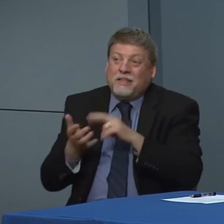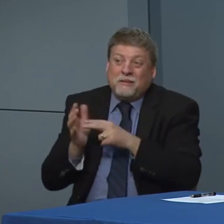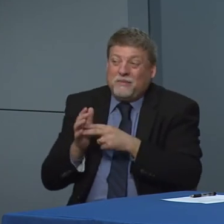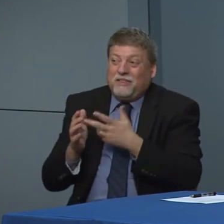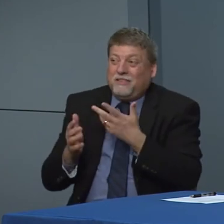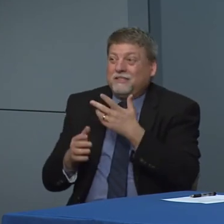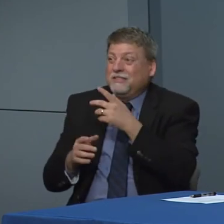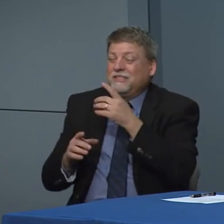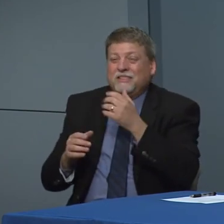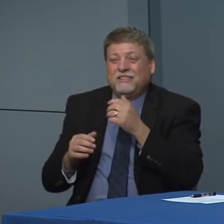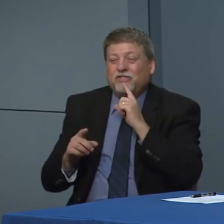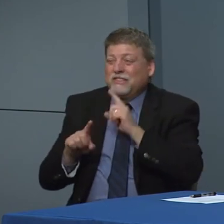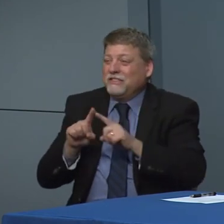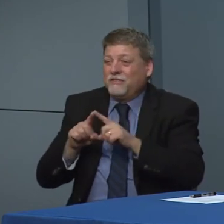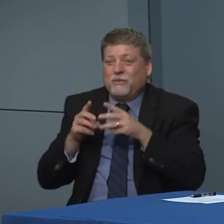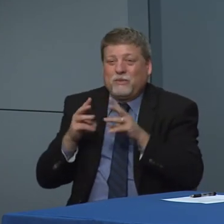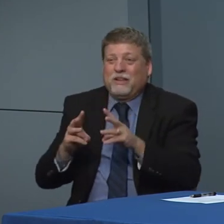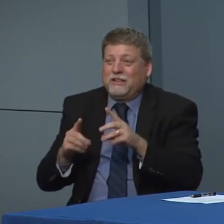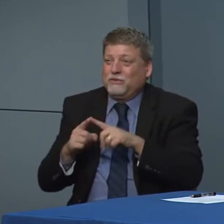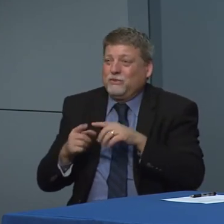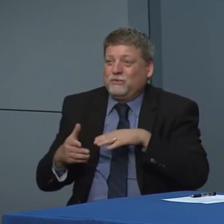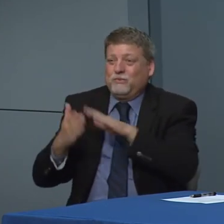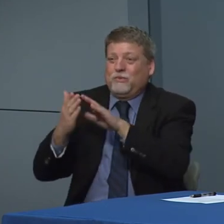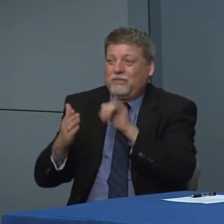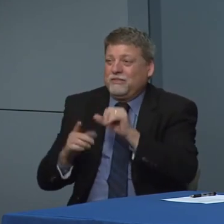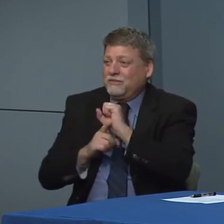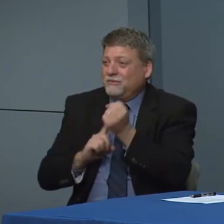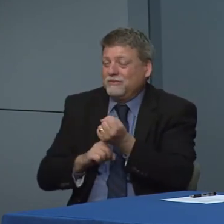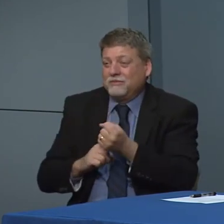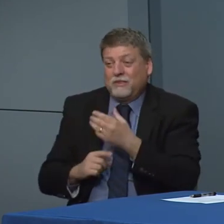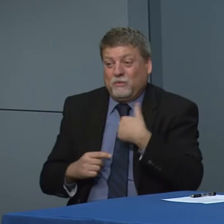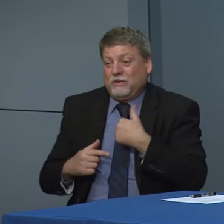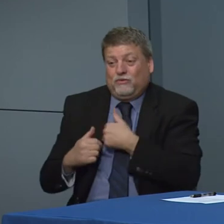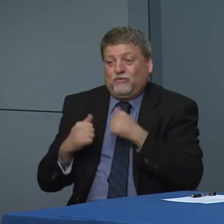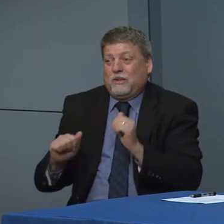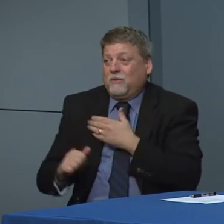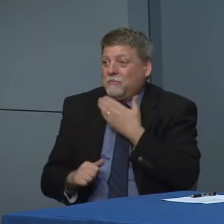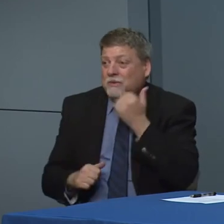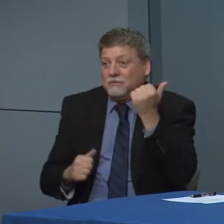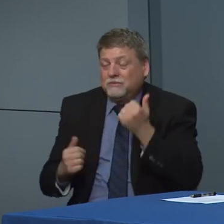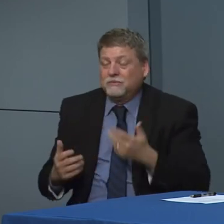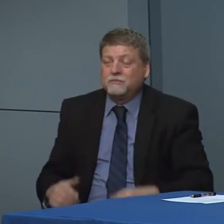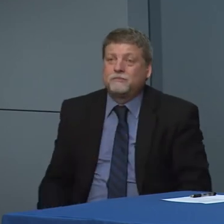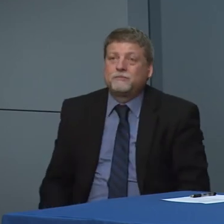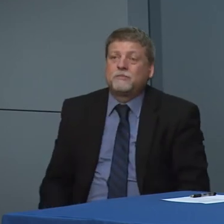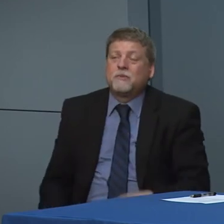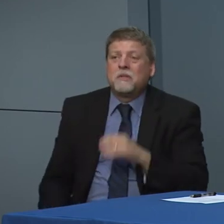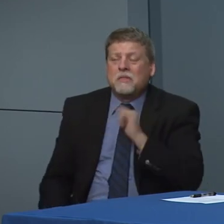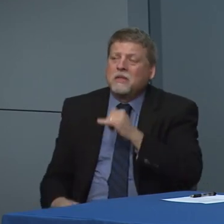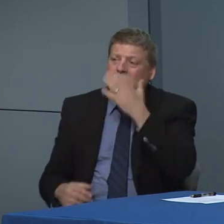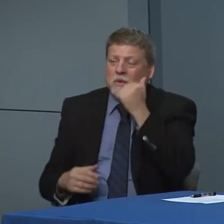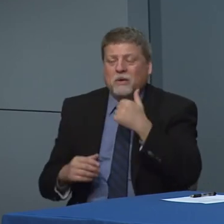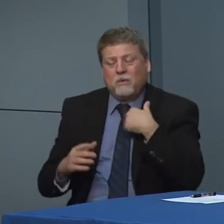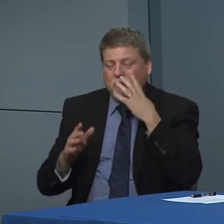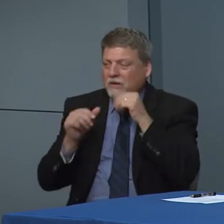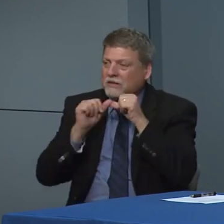them are are wrong. I think folks are trying to do the best we can in a situation that is changing very quickly. And so